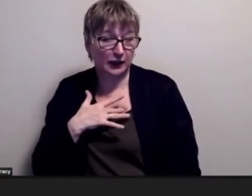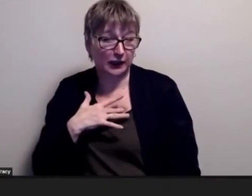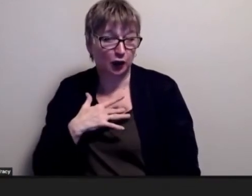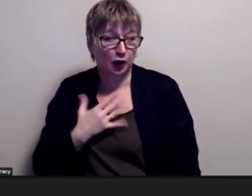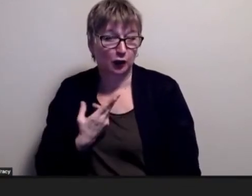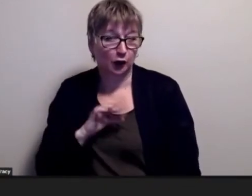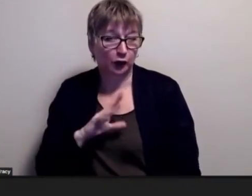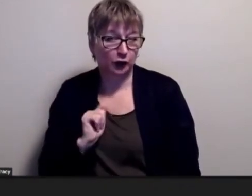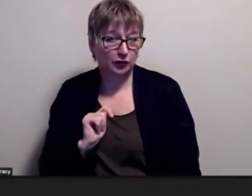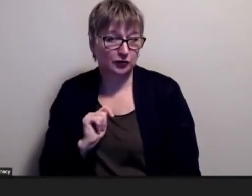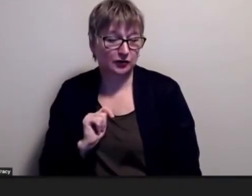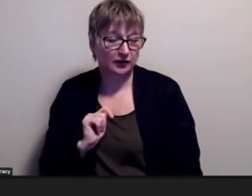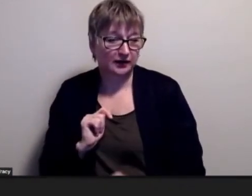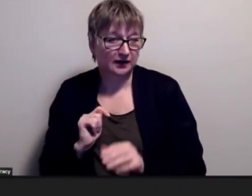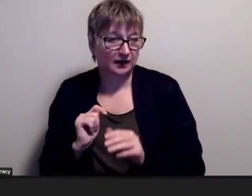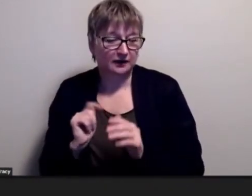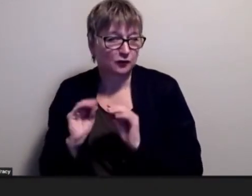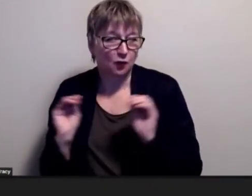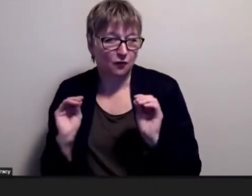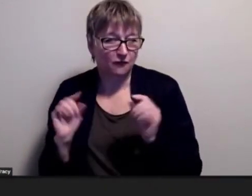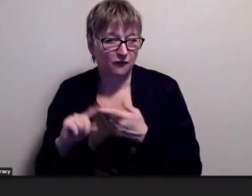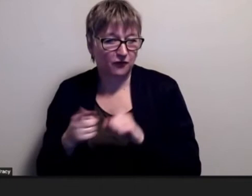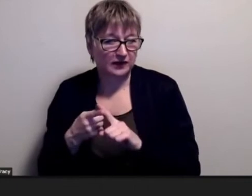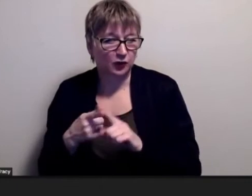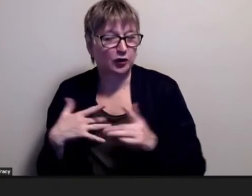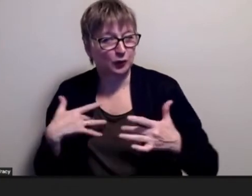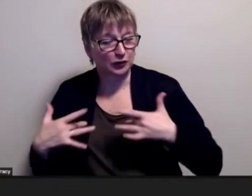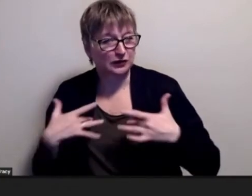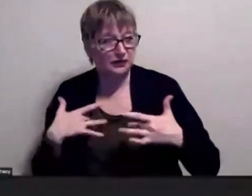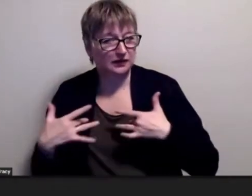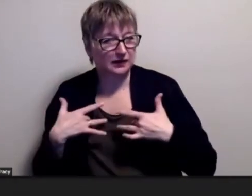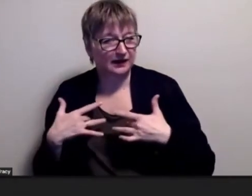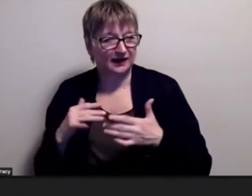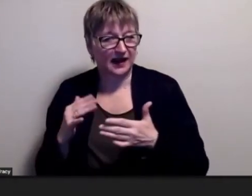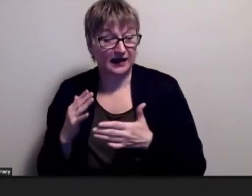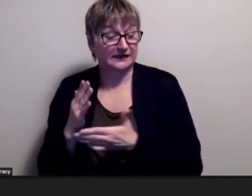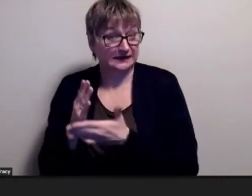have any friends or that you were concerned that certain people that you wanted to be friends with